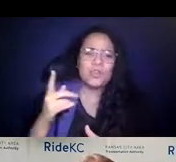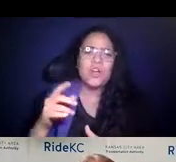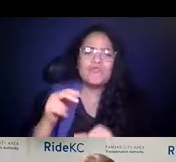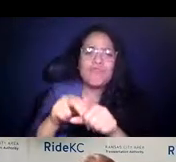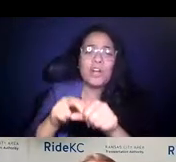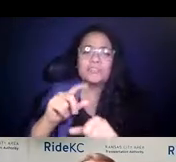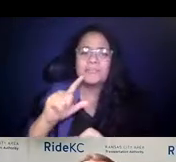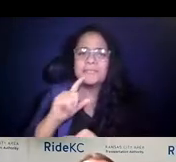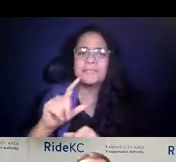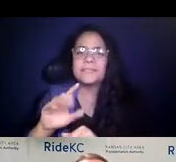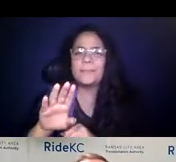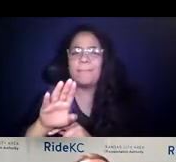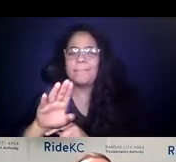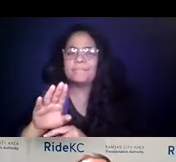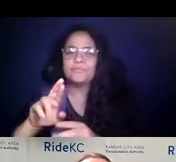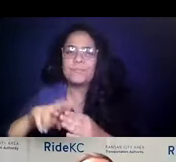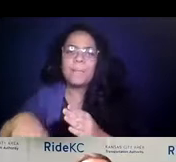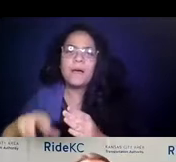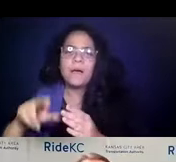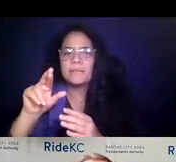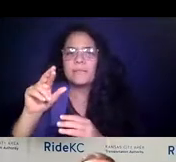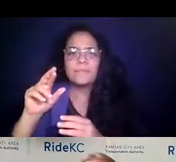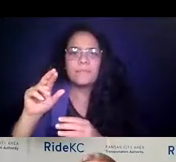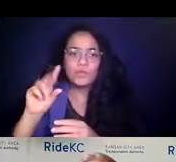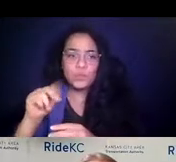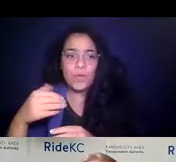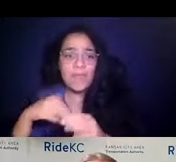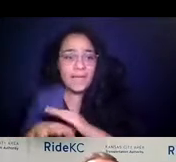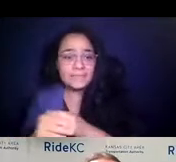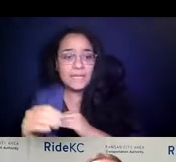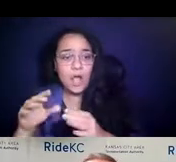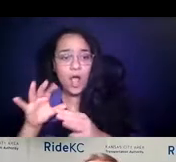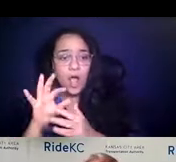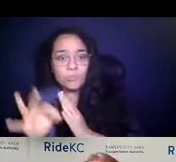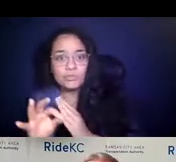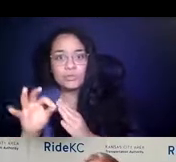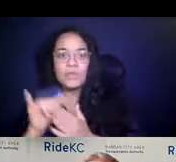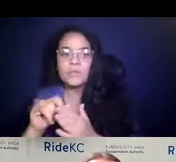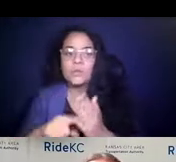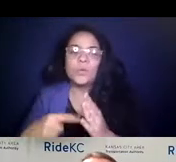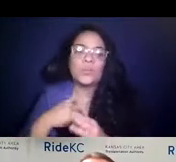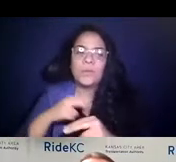15:00:19 It's a by-product of do you have access and options? 15:00:20 And that's what we build around here. 15:00:22 The ridership comes.